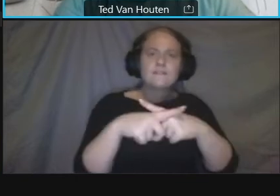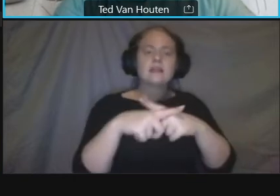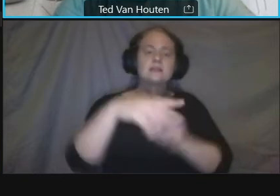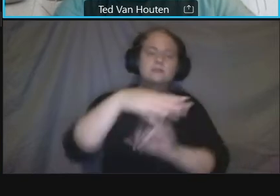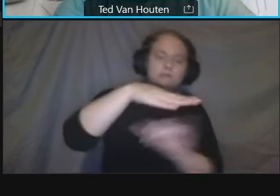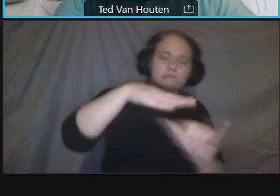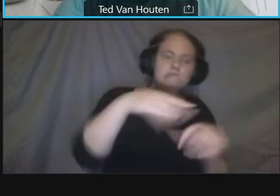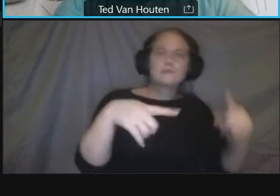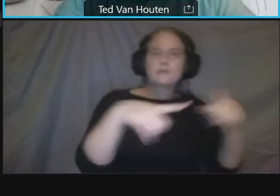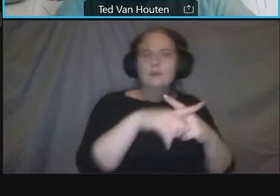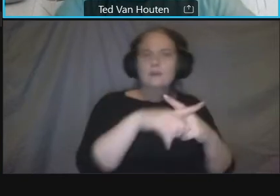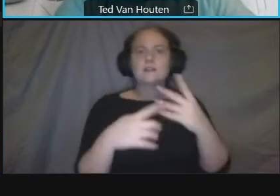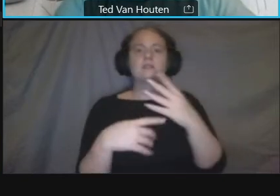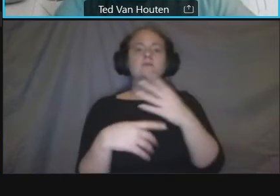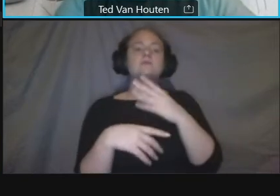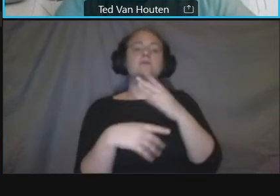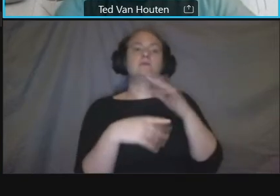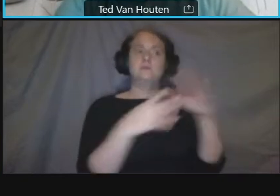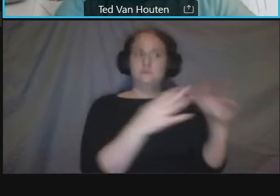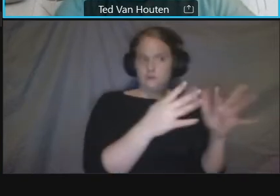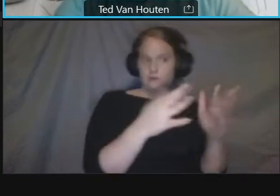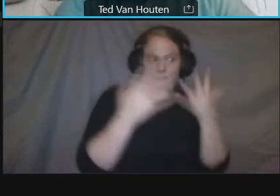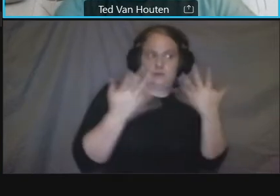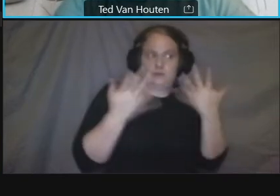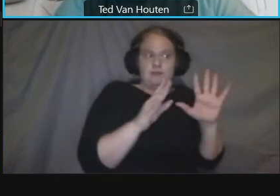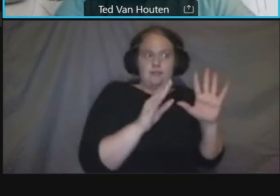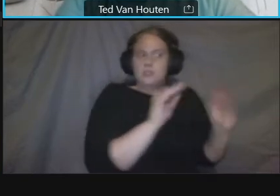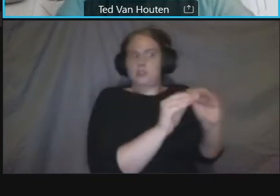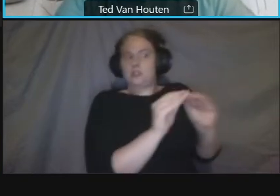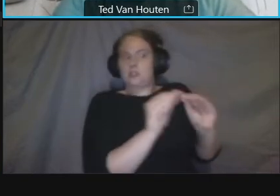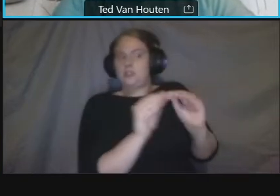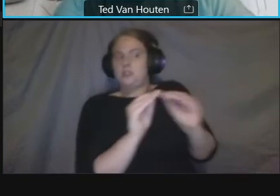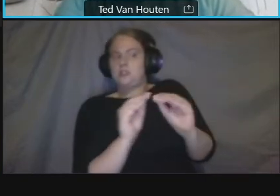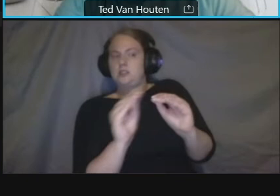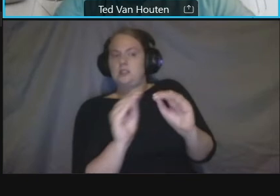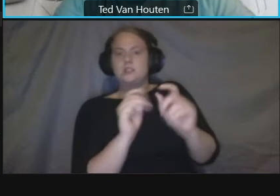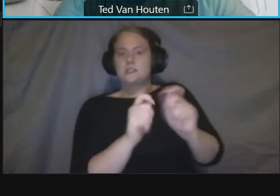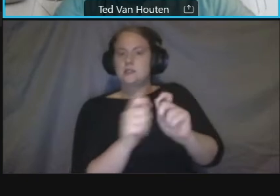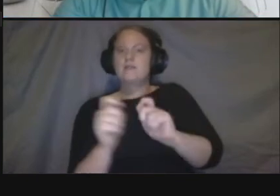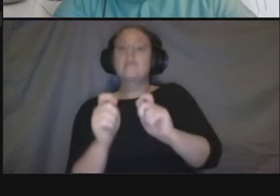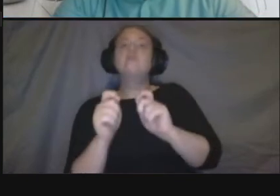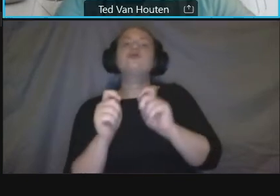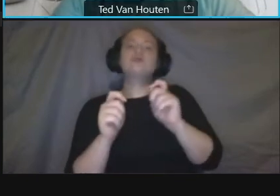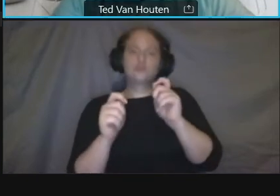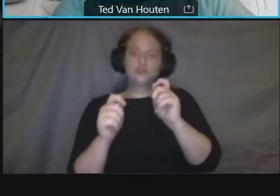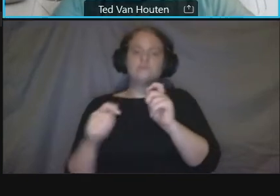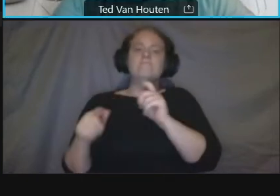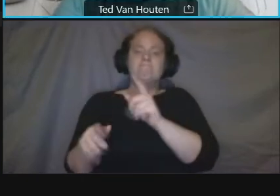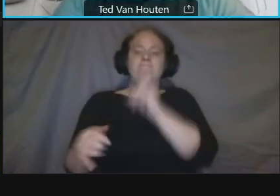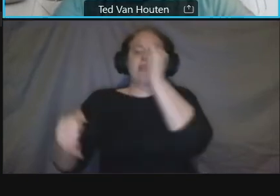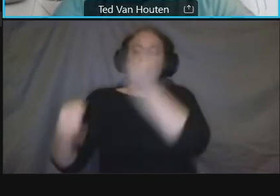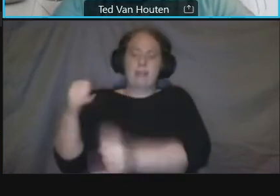have timelines for those two processes uh because those two uh phases are not funded at the moment